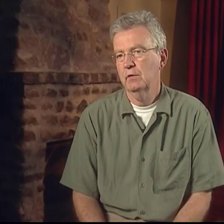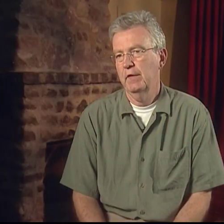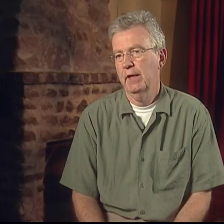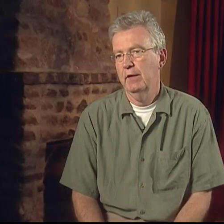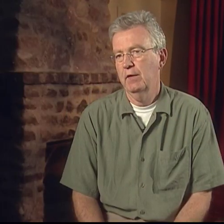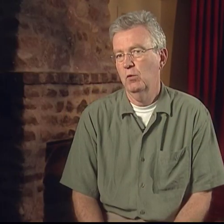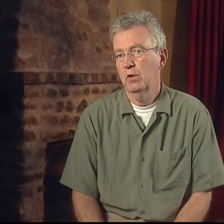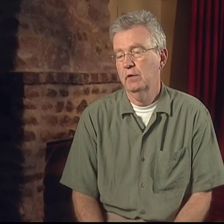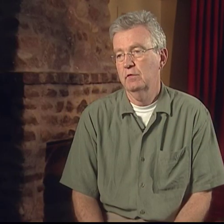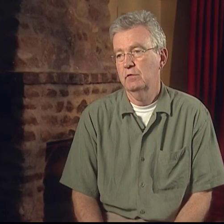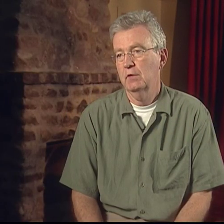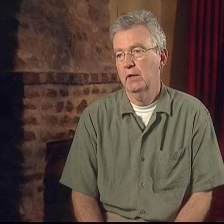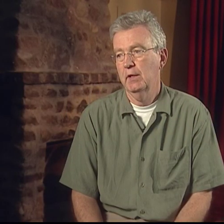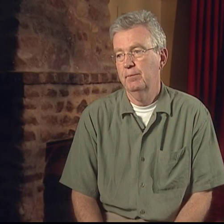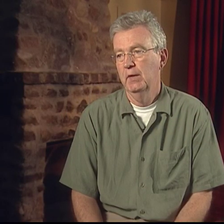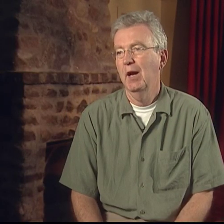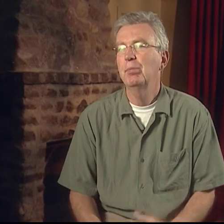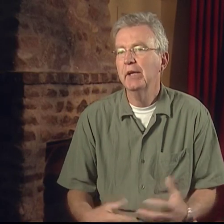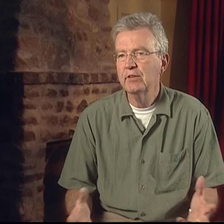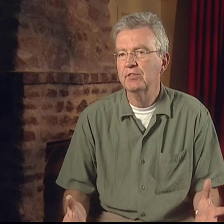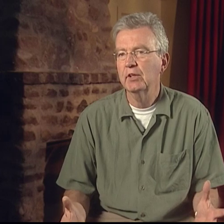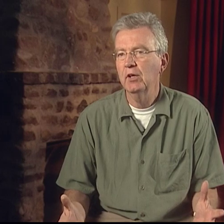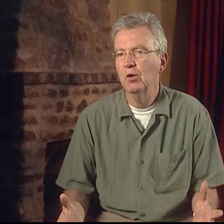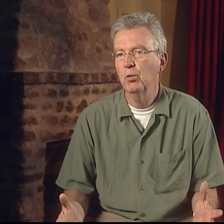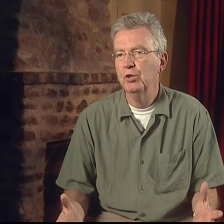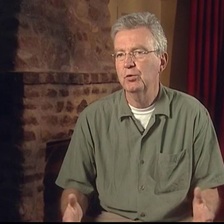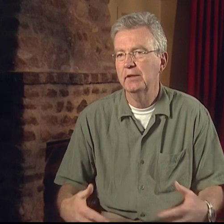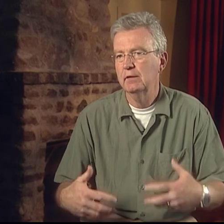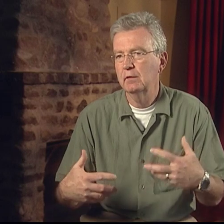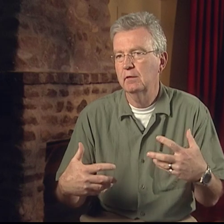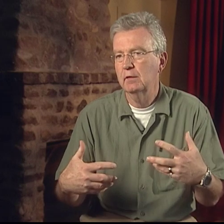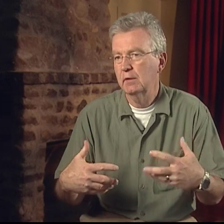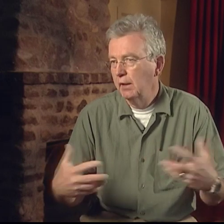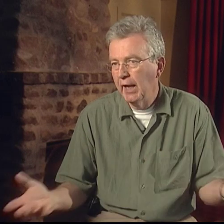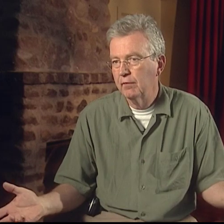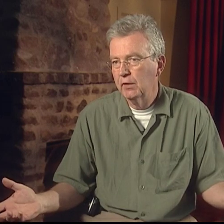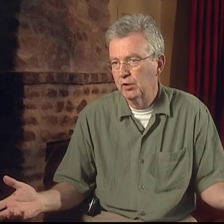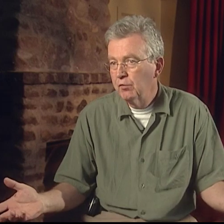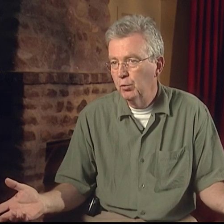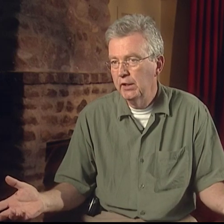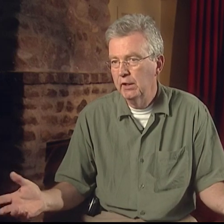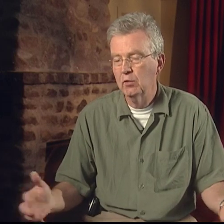that there was... a place to go where you could give a reading,